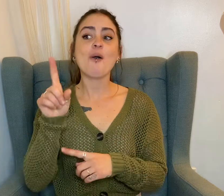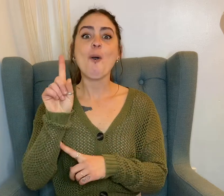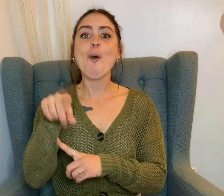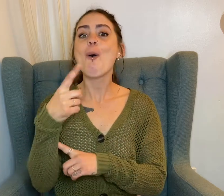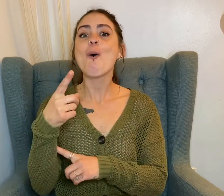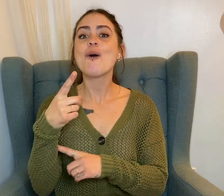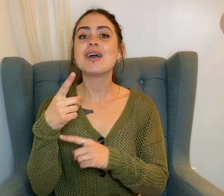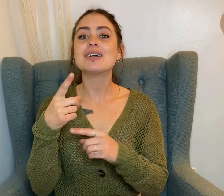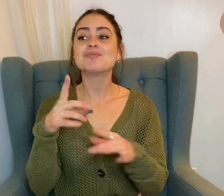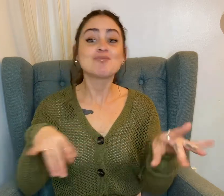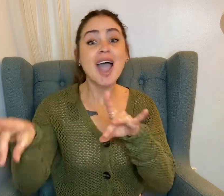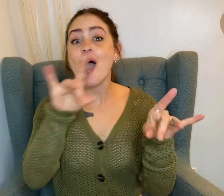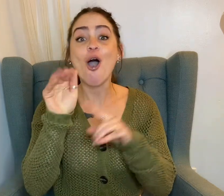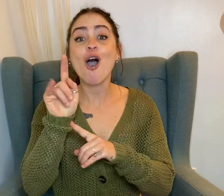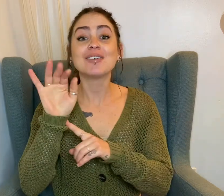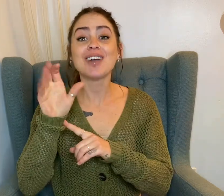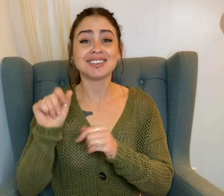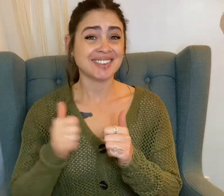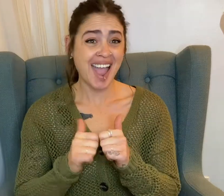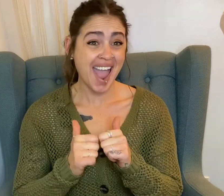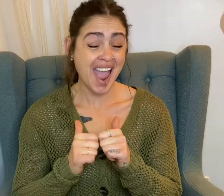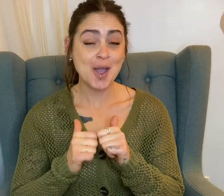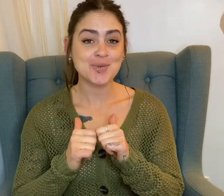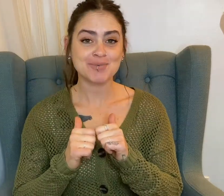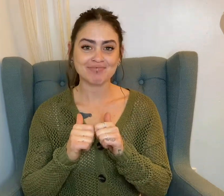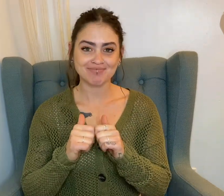The scientists began finding objects of interest only